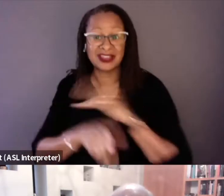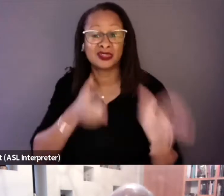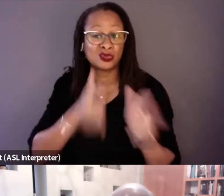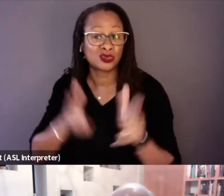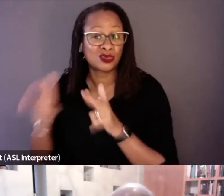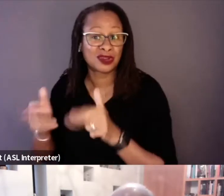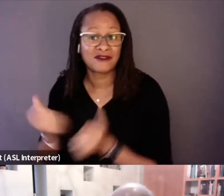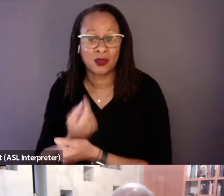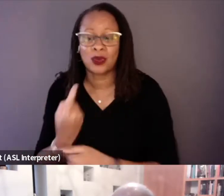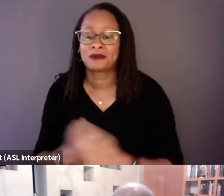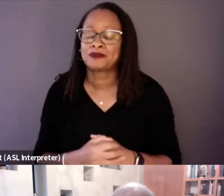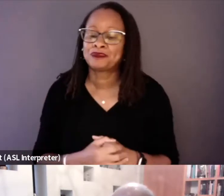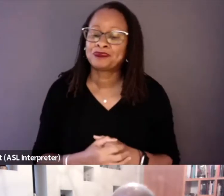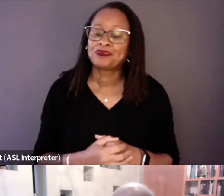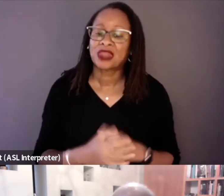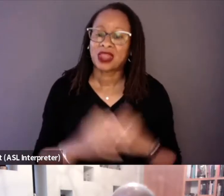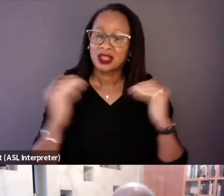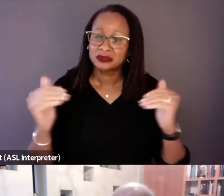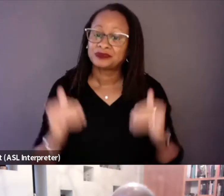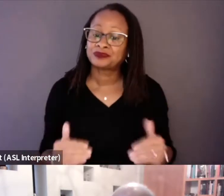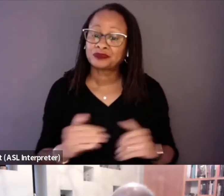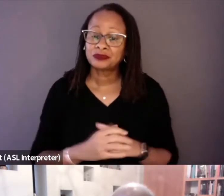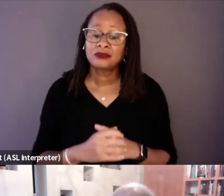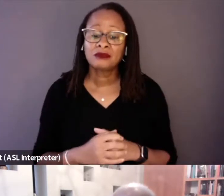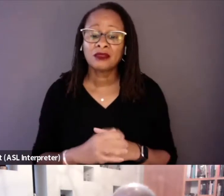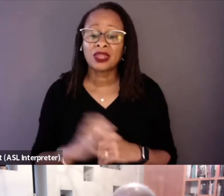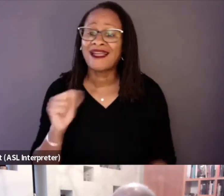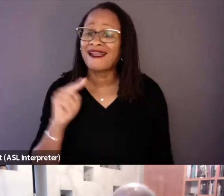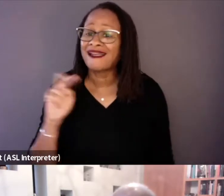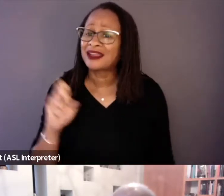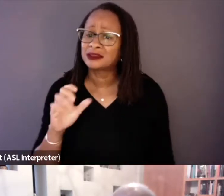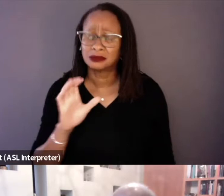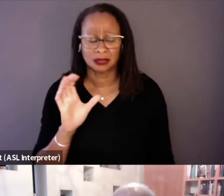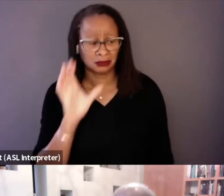And how did you do the tracking down of the surviving prisoners?